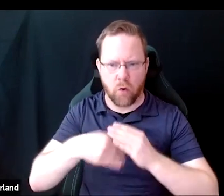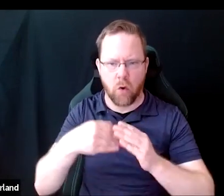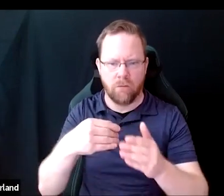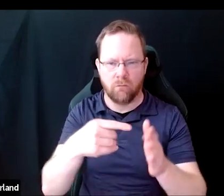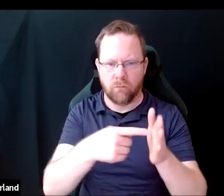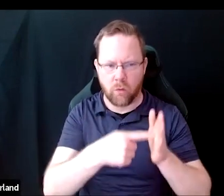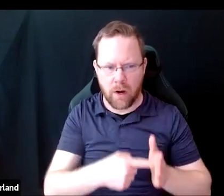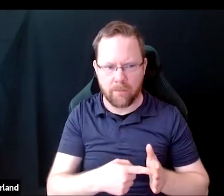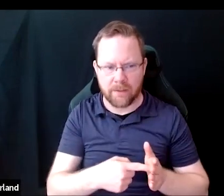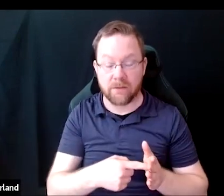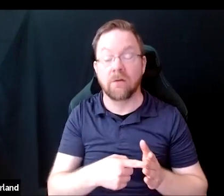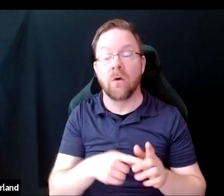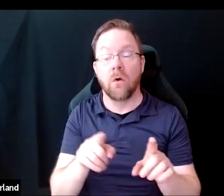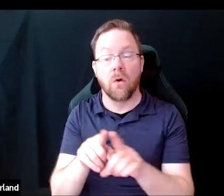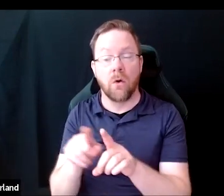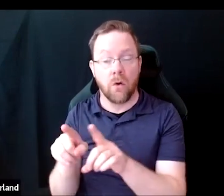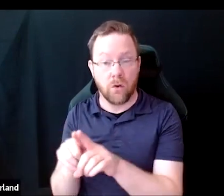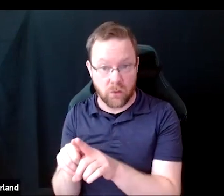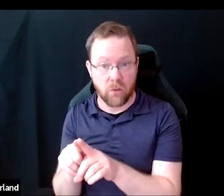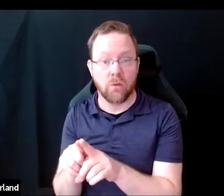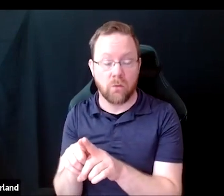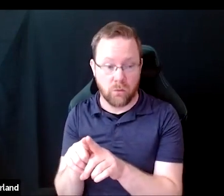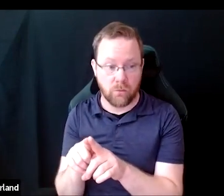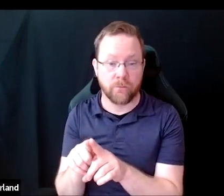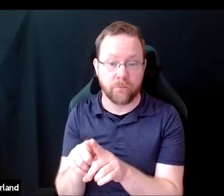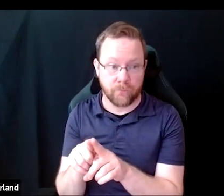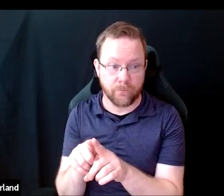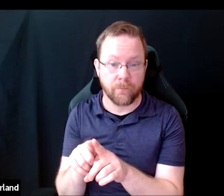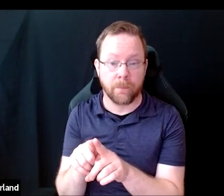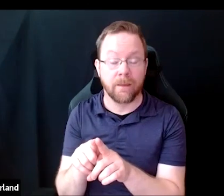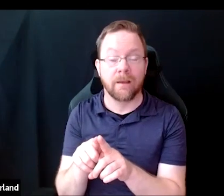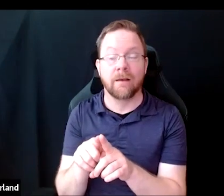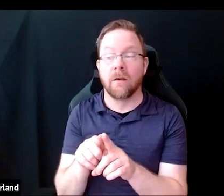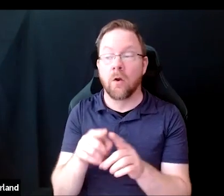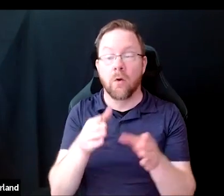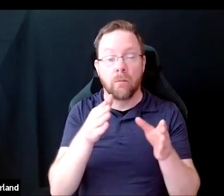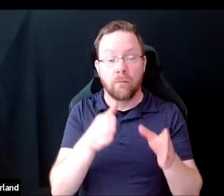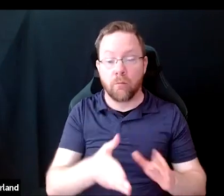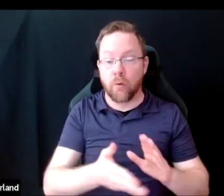Related to this, it's important that interviewers use clear criteria